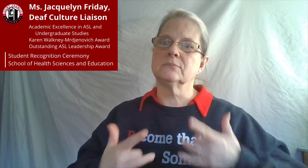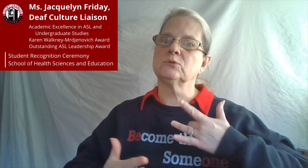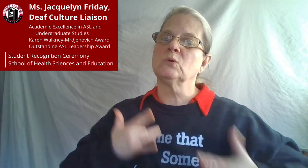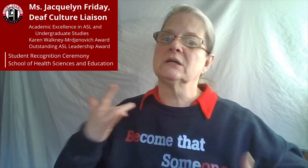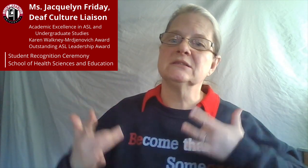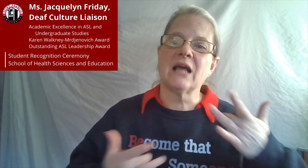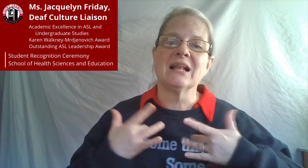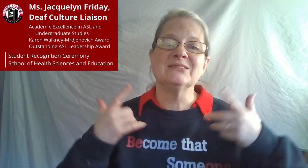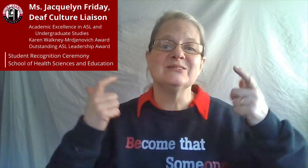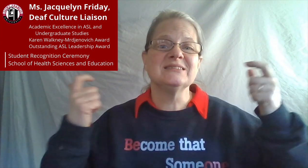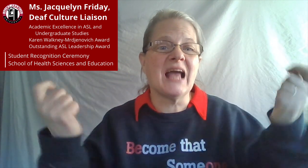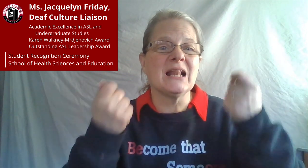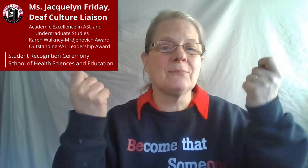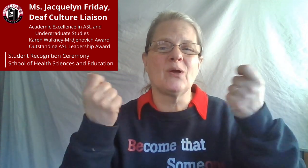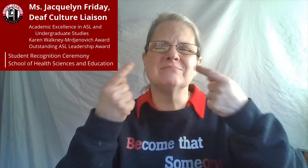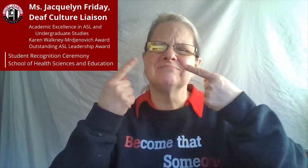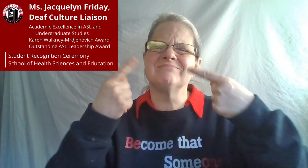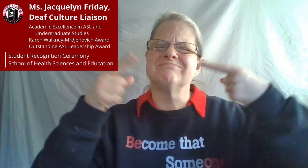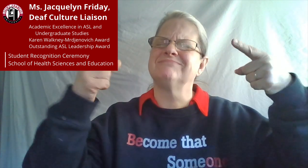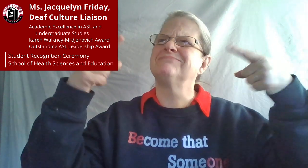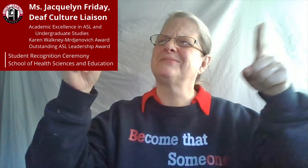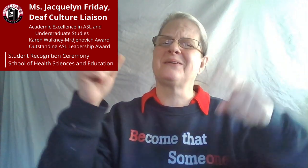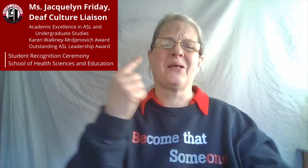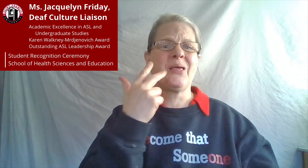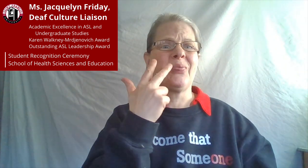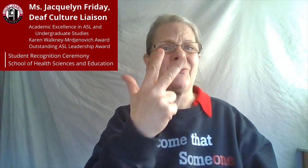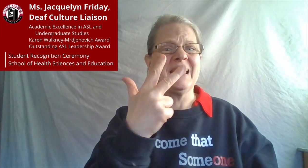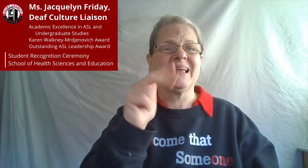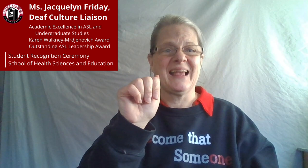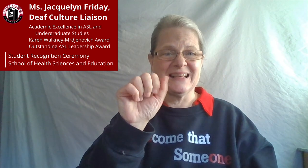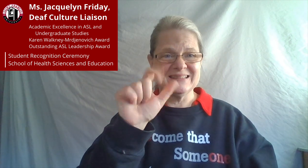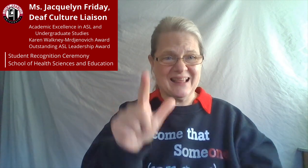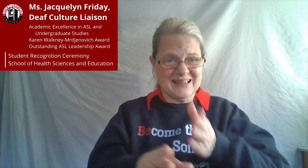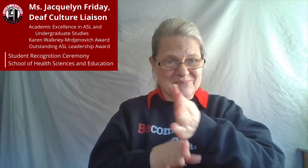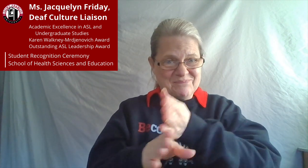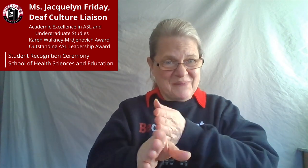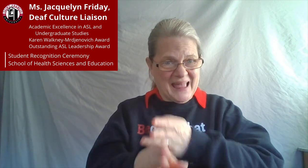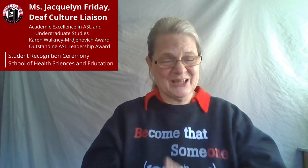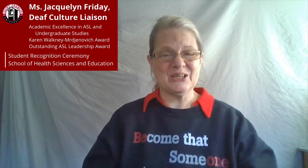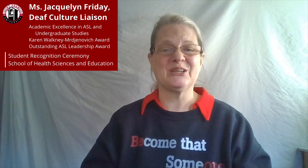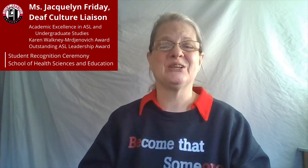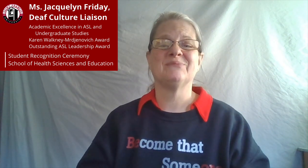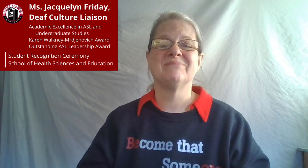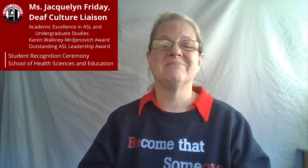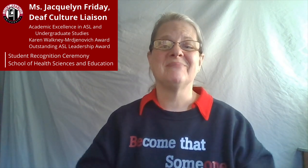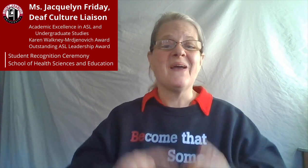so excited to celebrate the accomplishments of 3 ASL minors.